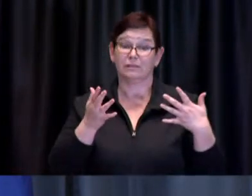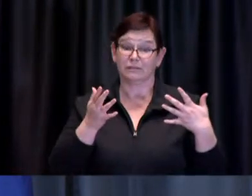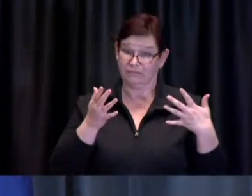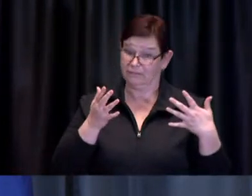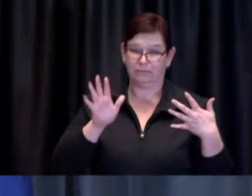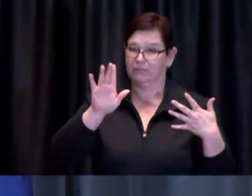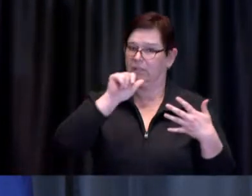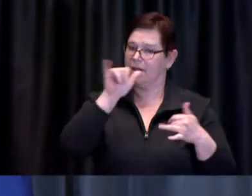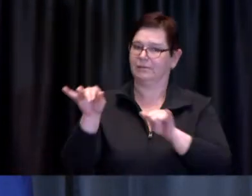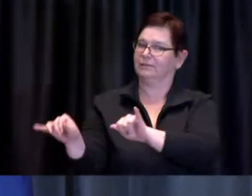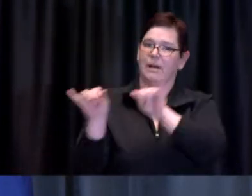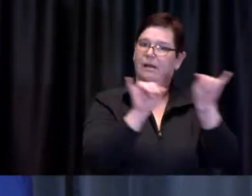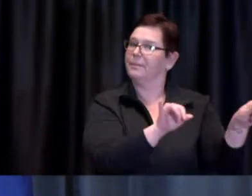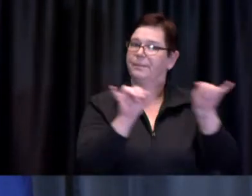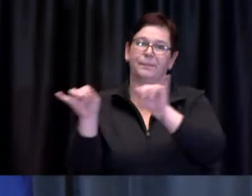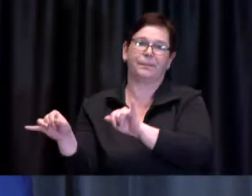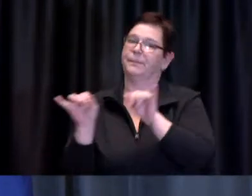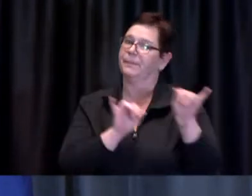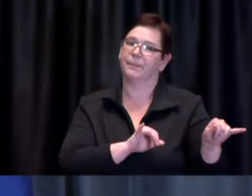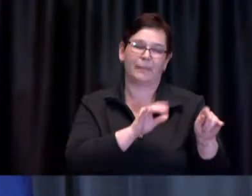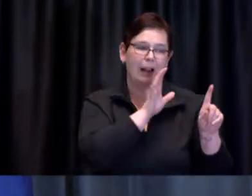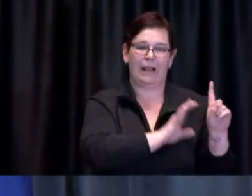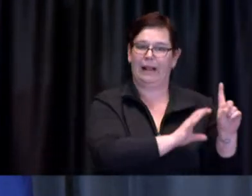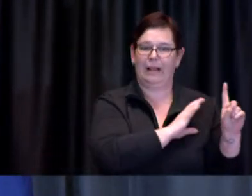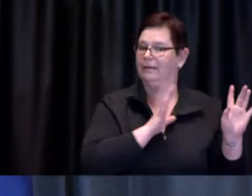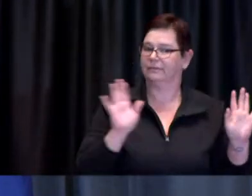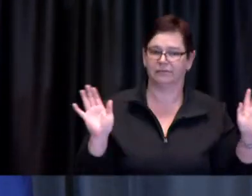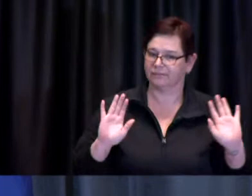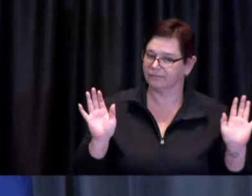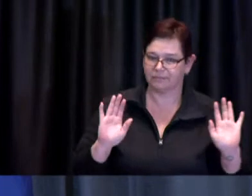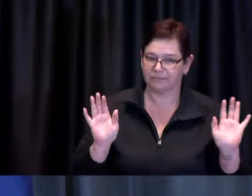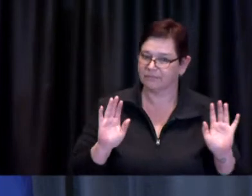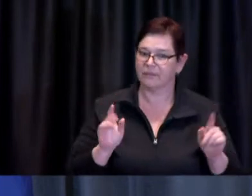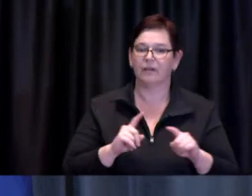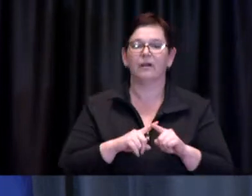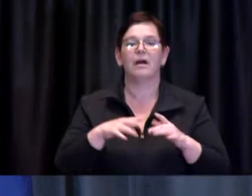nor at any of the City-operated vaccine clinics, at this time.